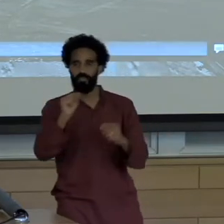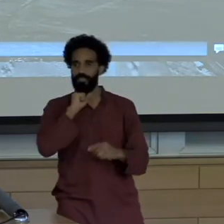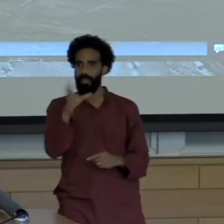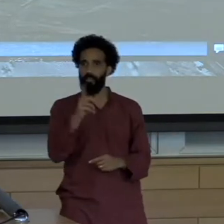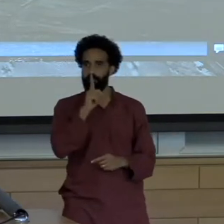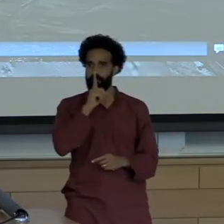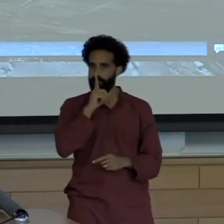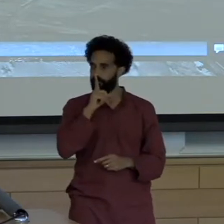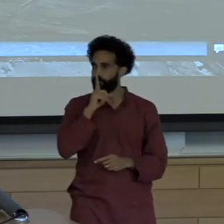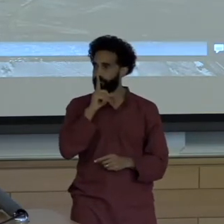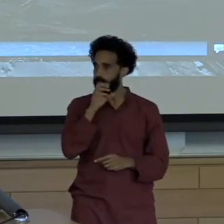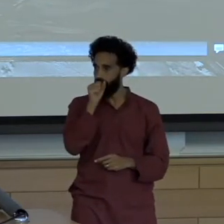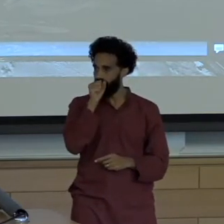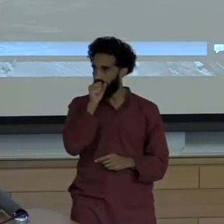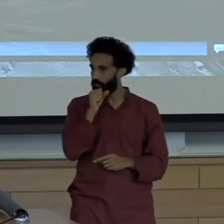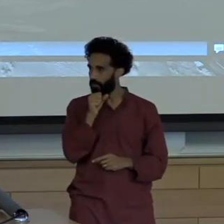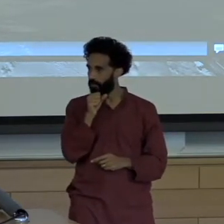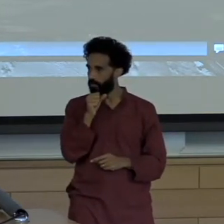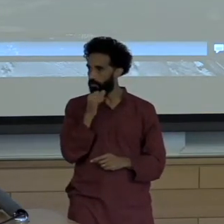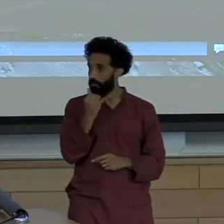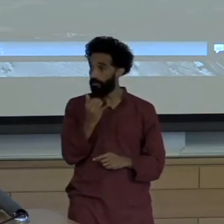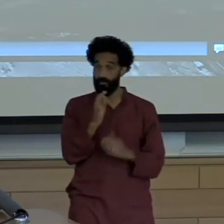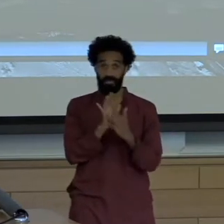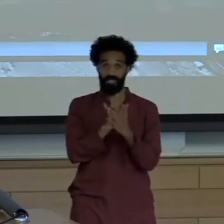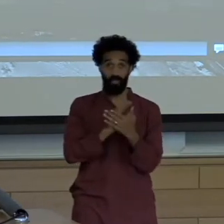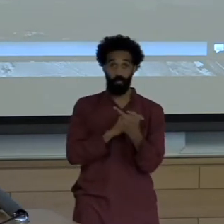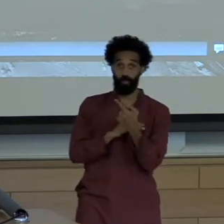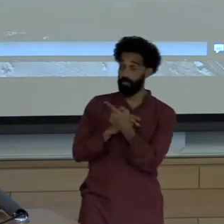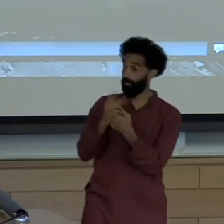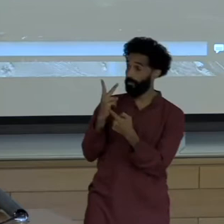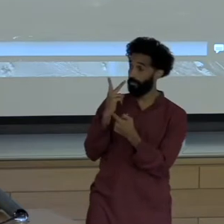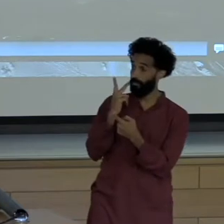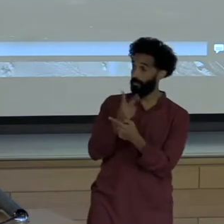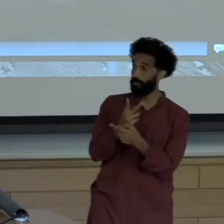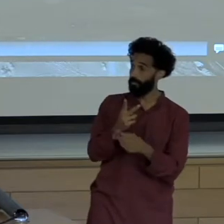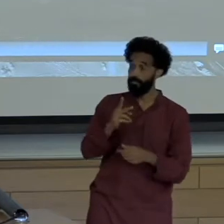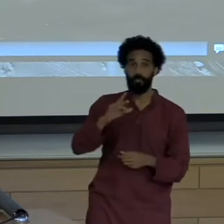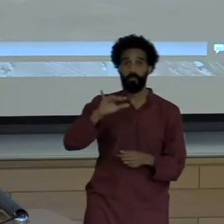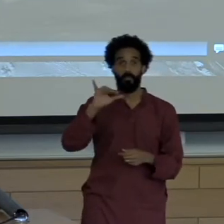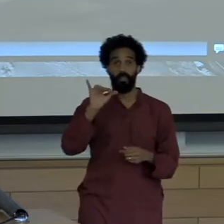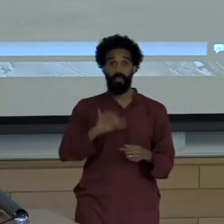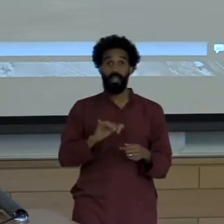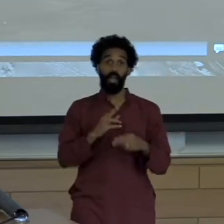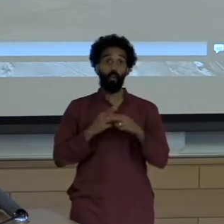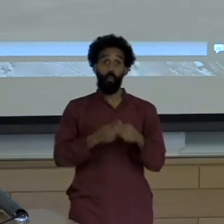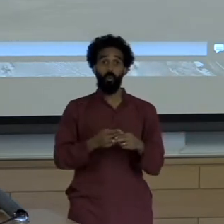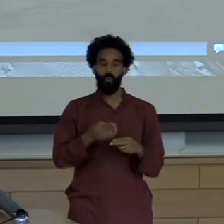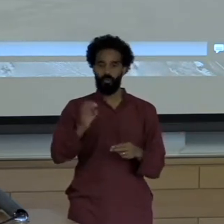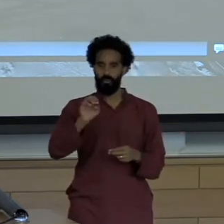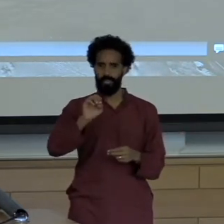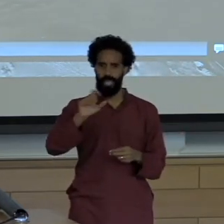there is Go by the name of El Indio the Indian the